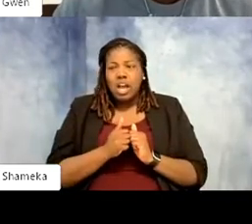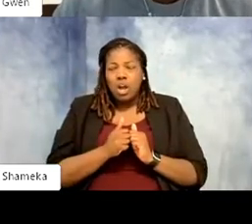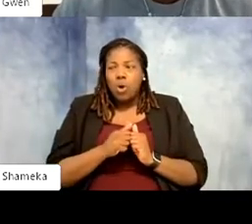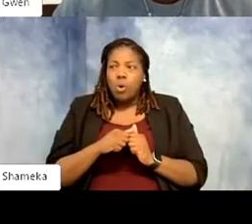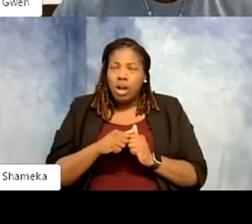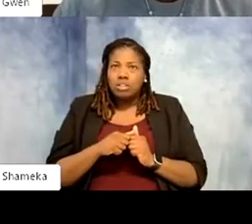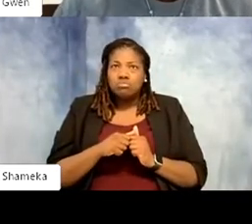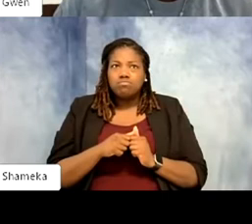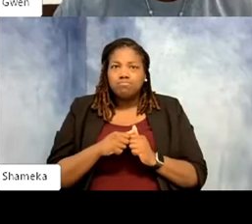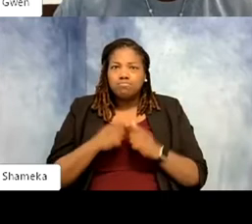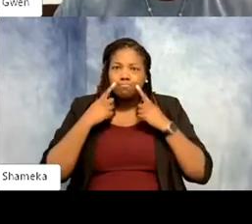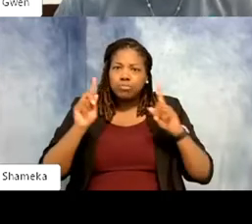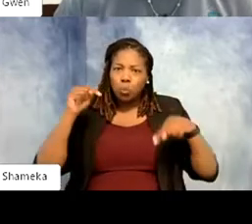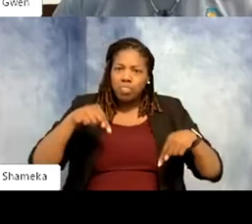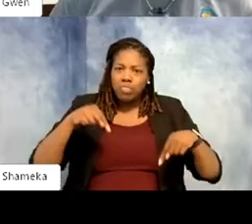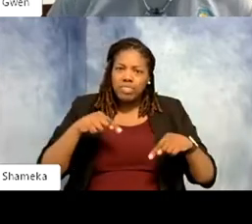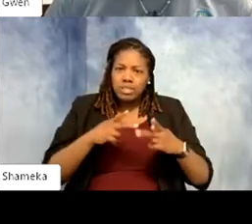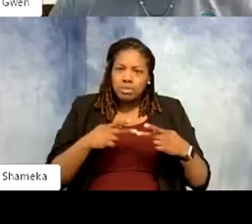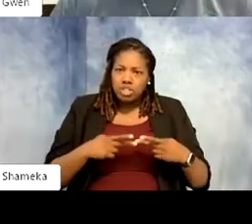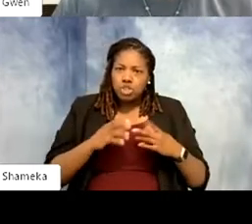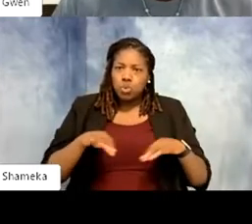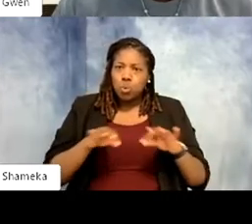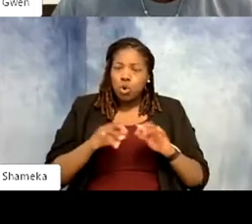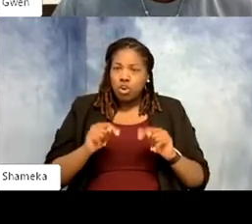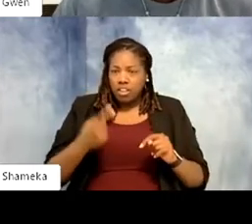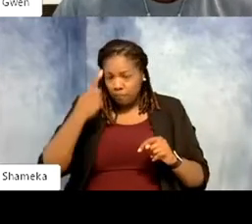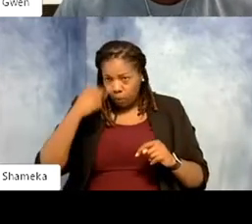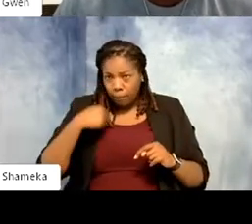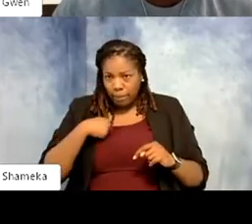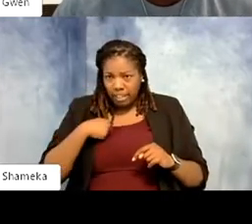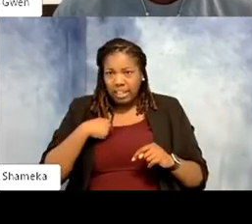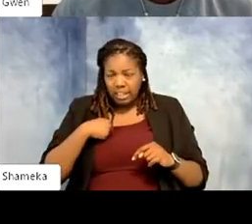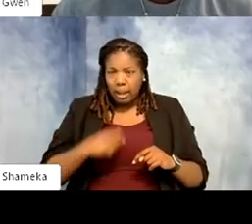Hey it was worth it for me to be, with who I am, what I've done, I'm proud of myself.